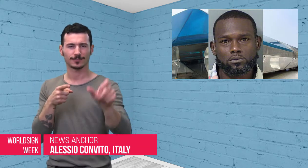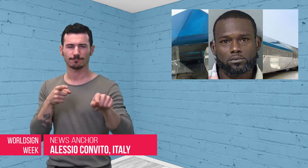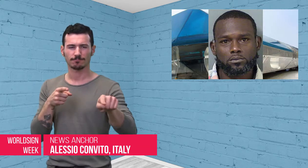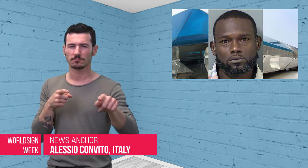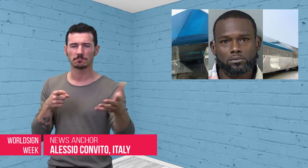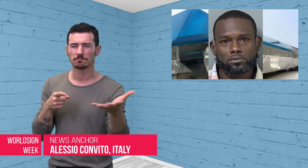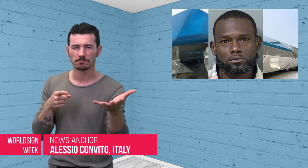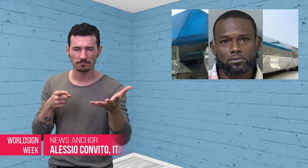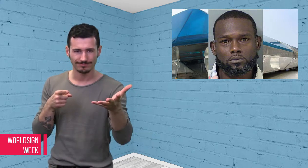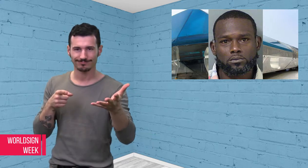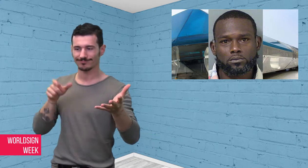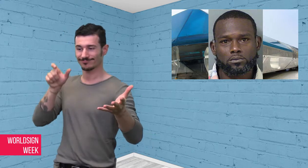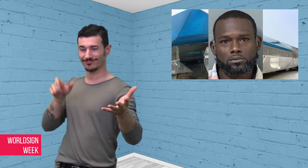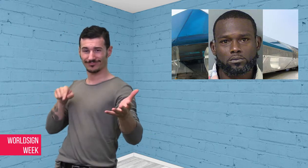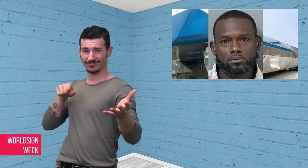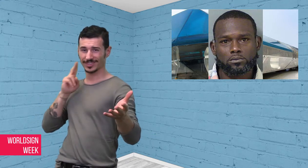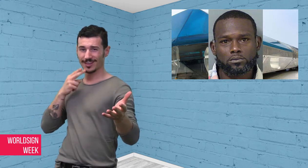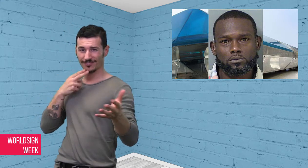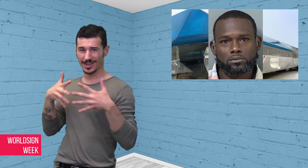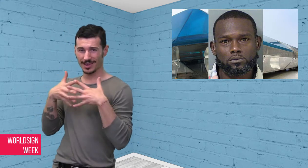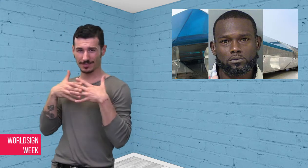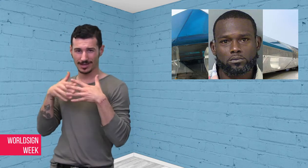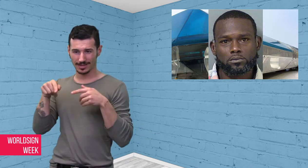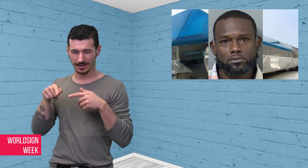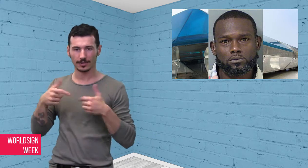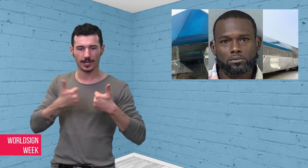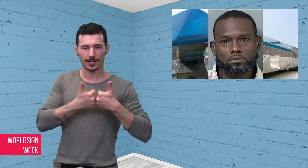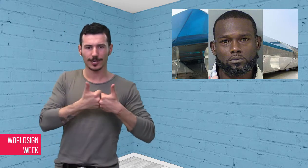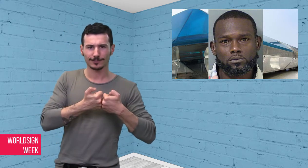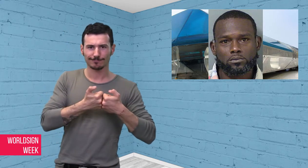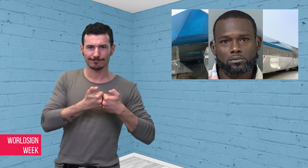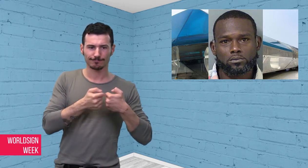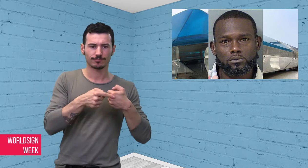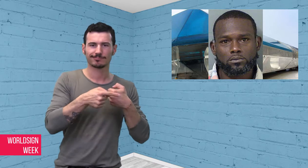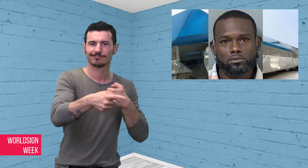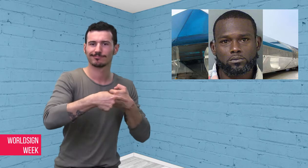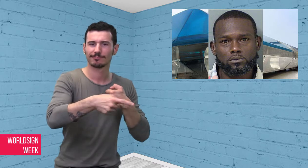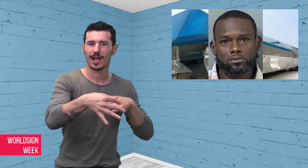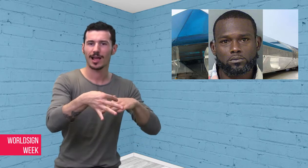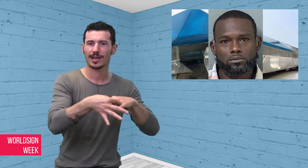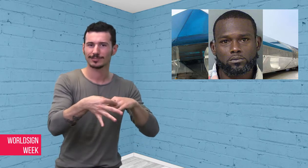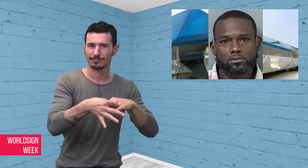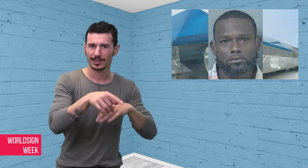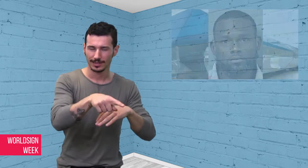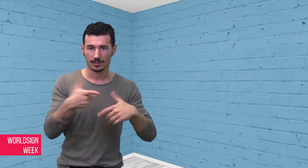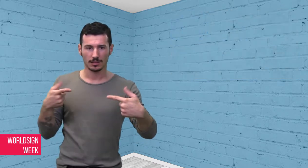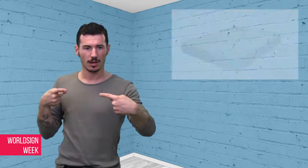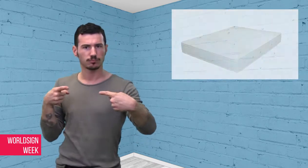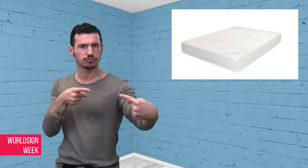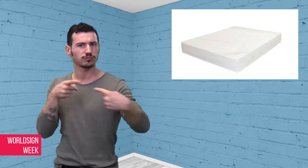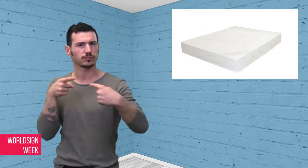girlfriend’s husband. The husband threw